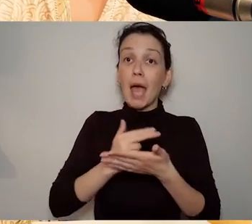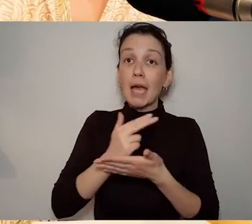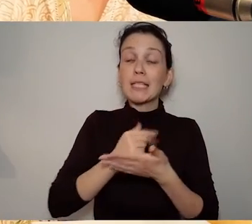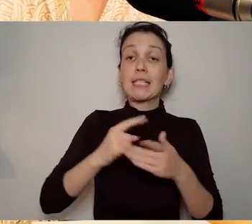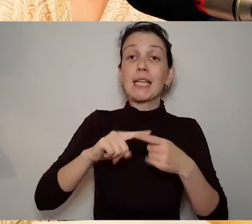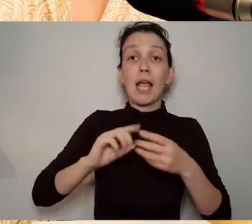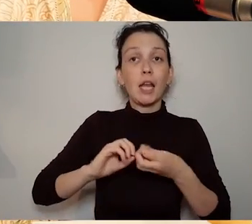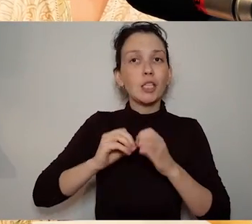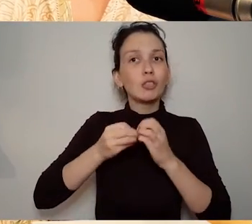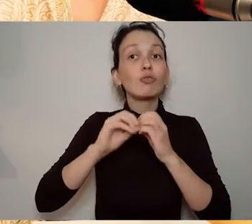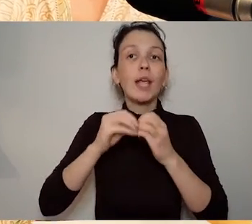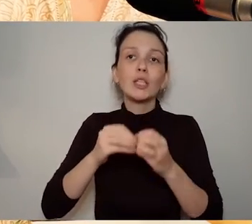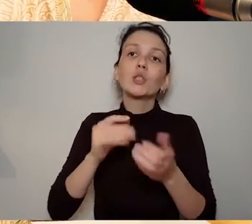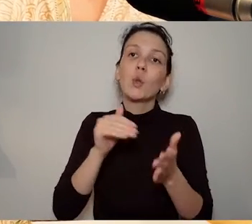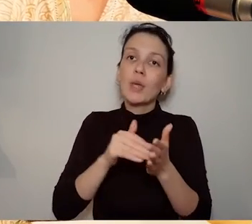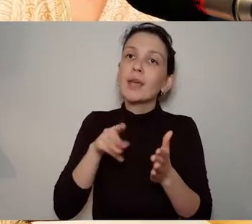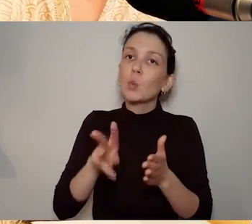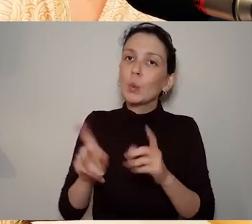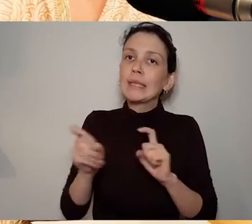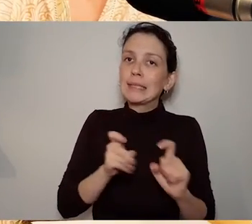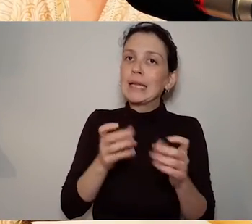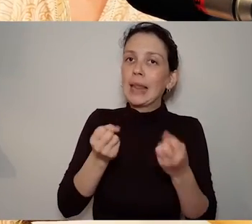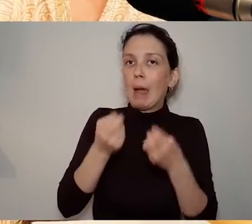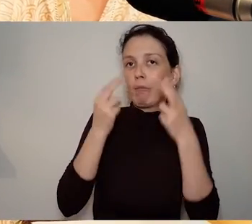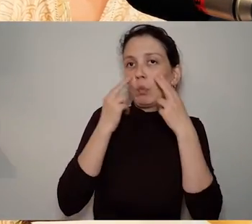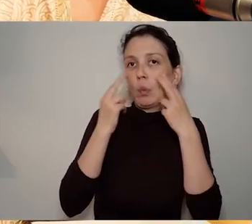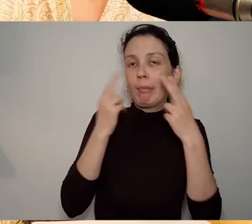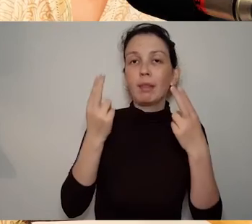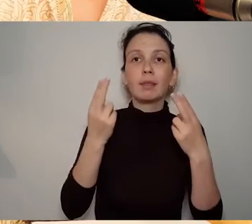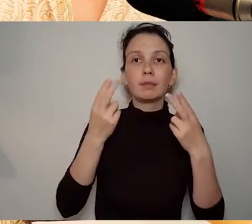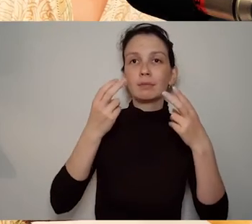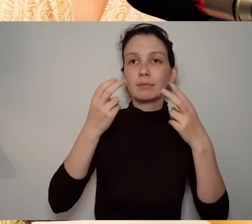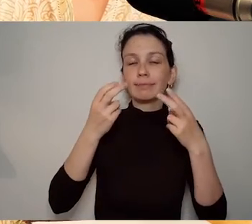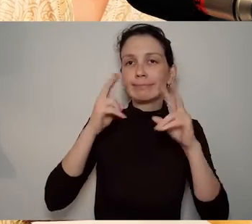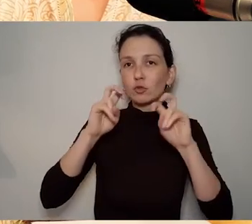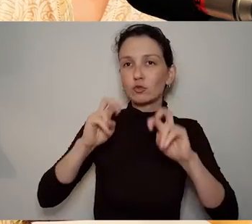we've already delivered conference papers and we're working on the first publication